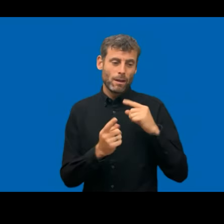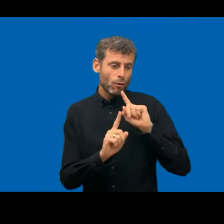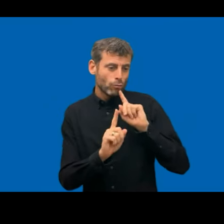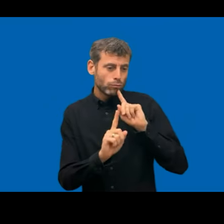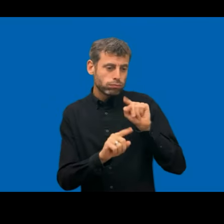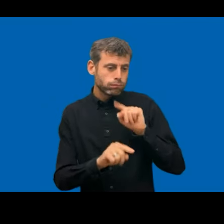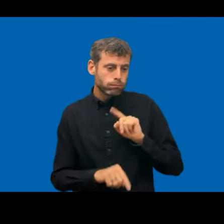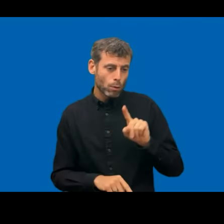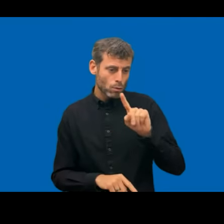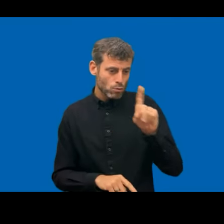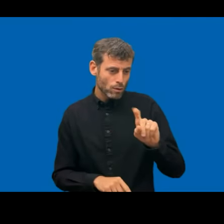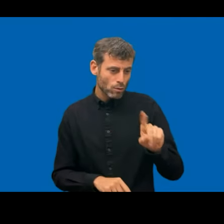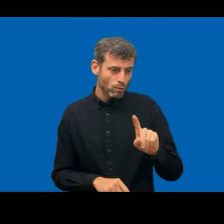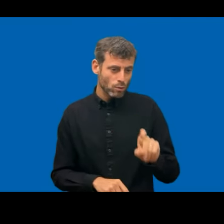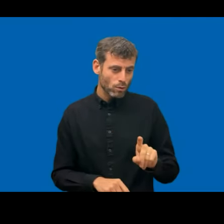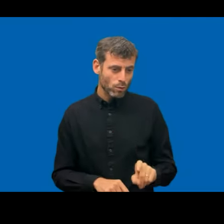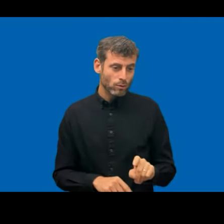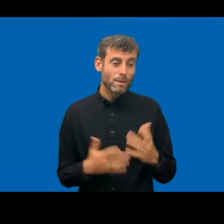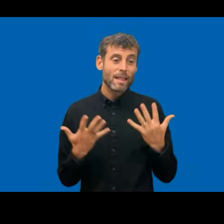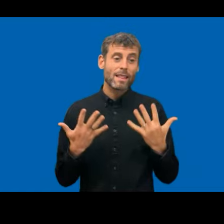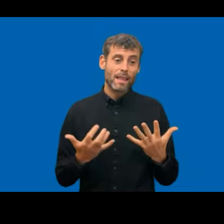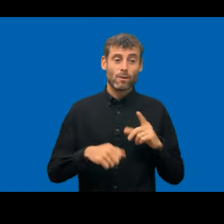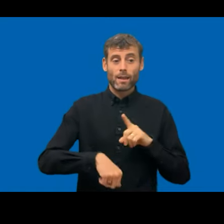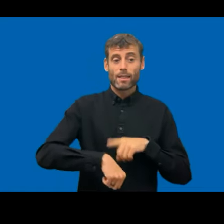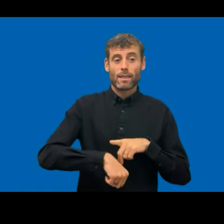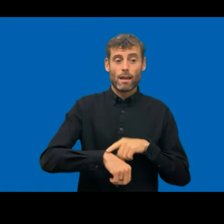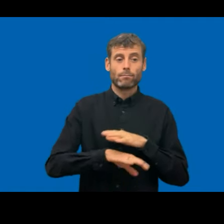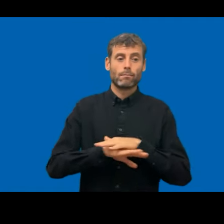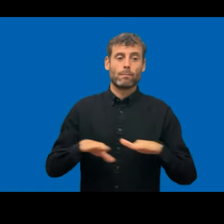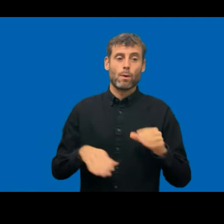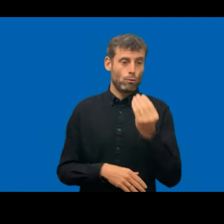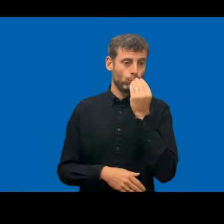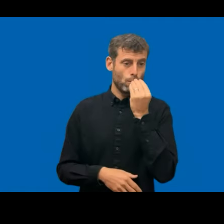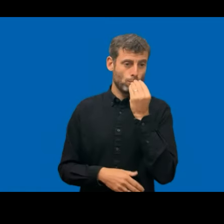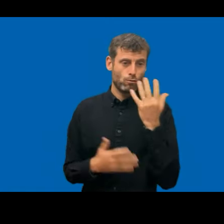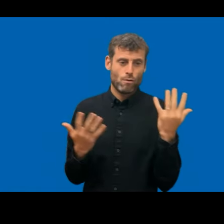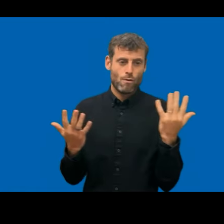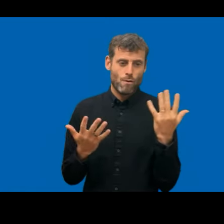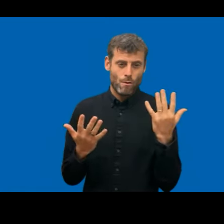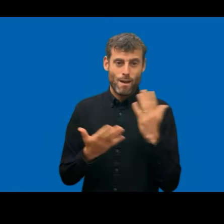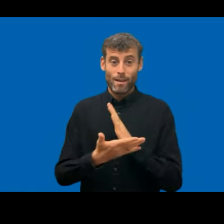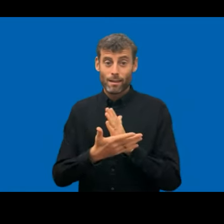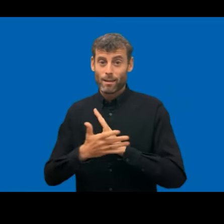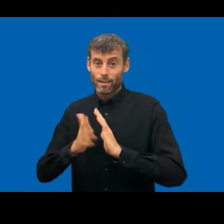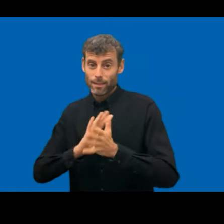But we are approaching lunchtime and I want to be careful with all of our interpreters that have been working so